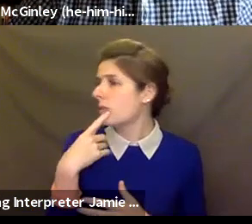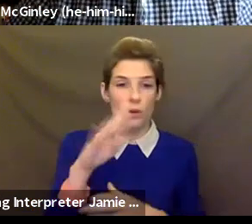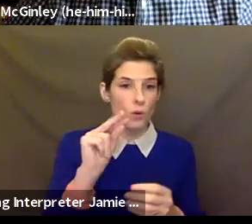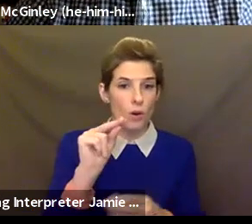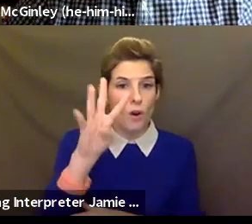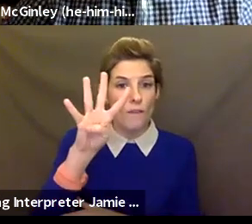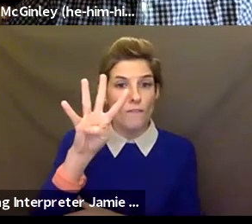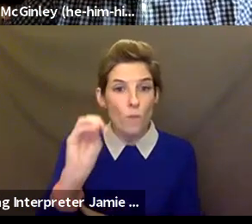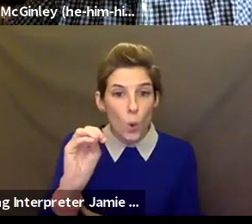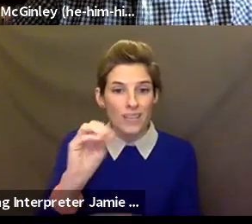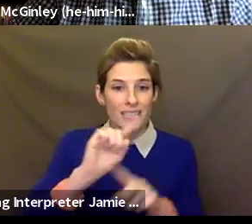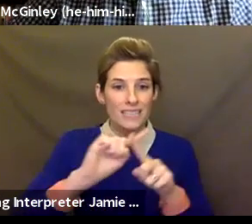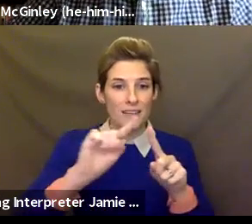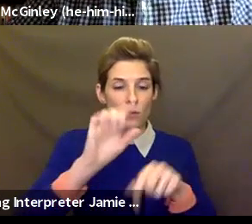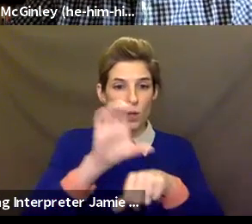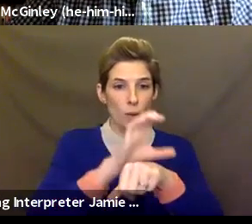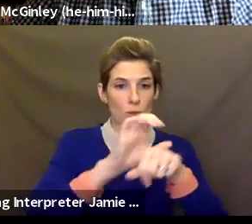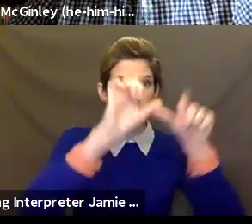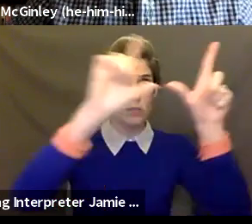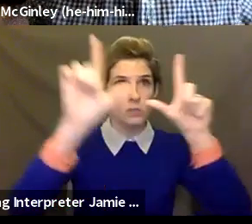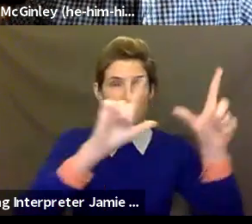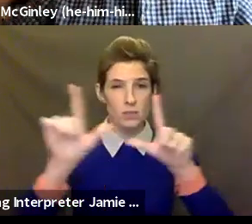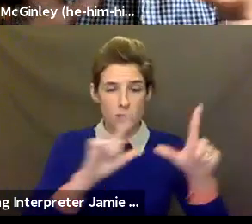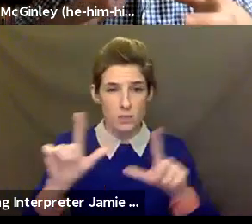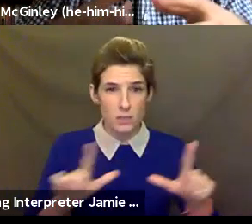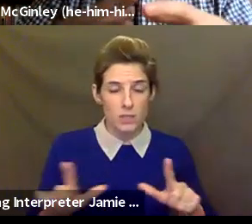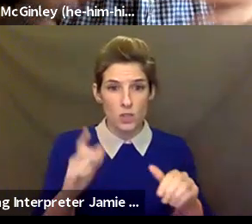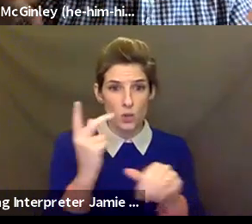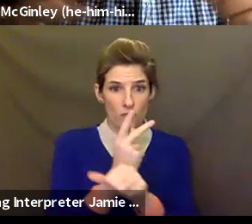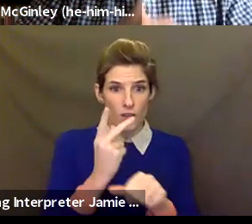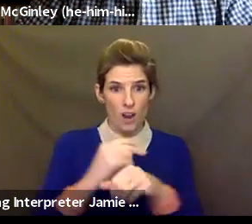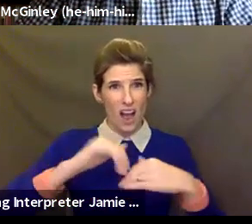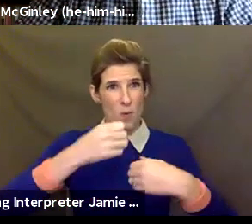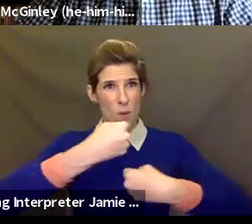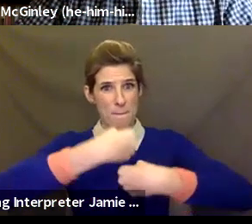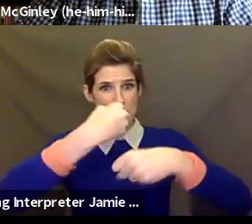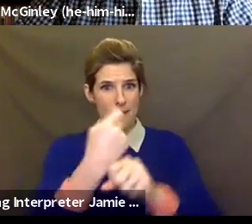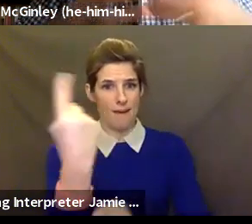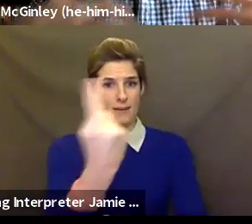computers that were operating to bring that piece together and